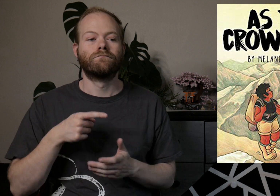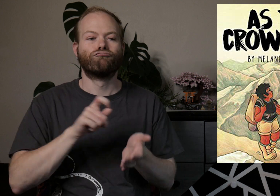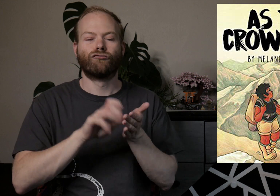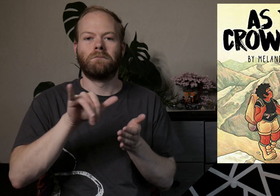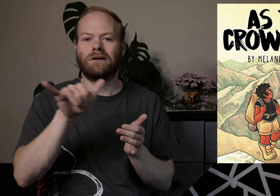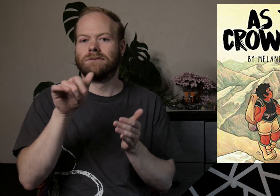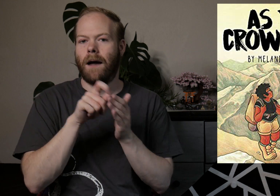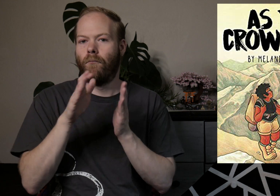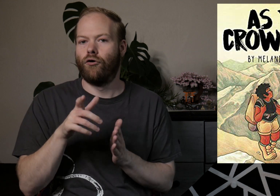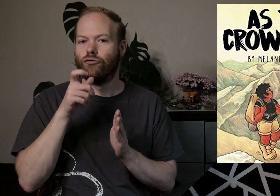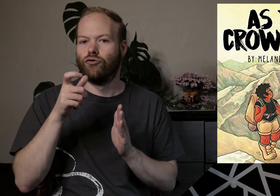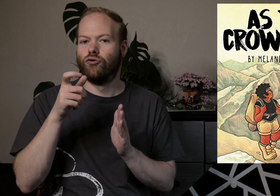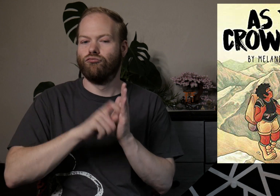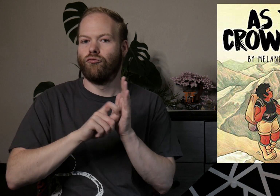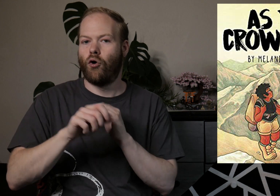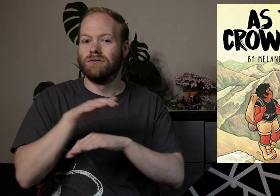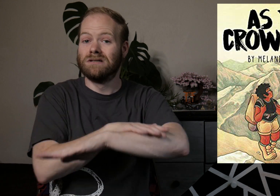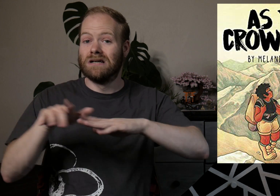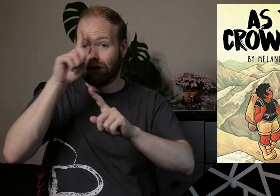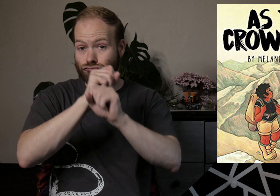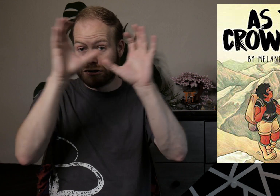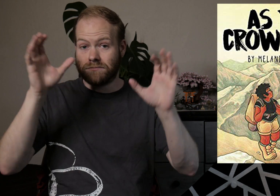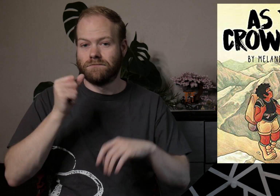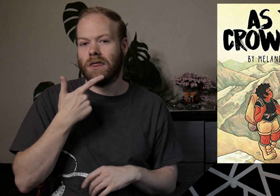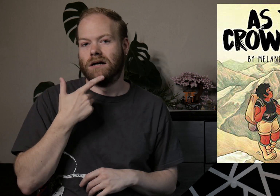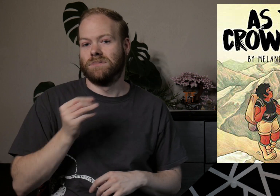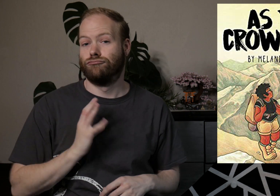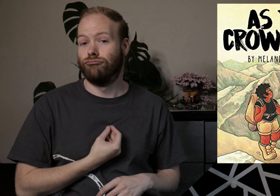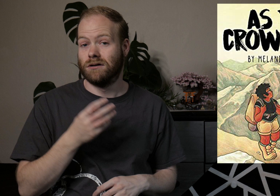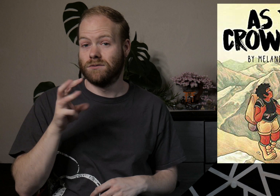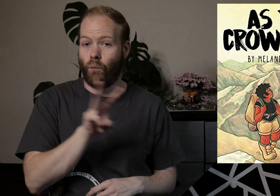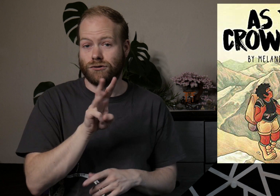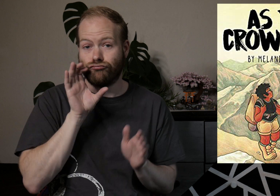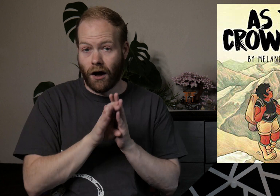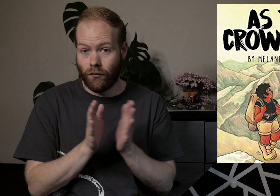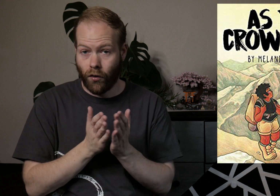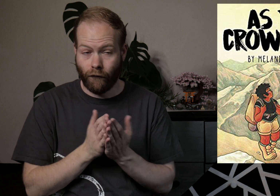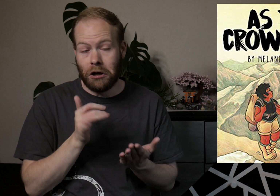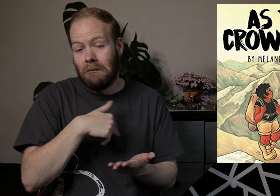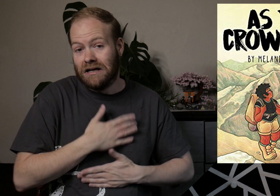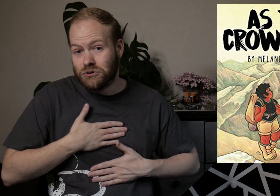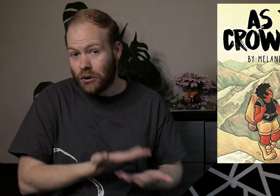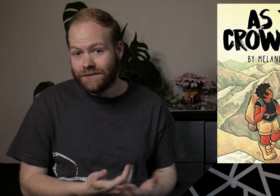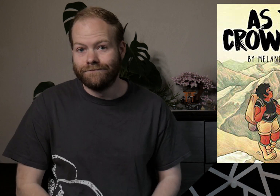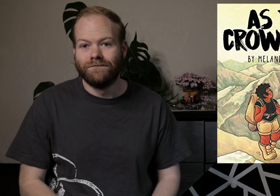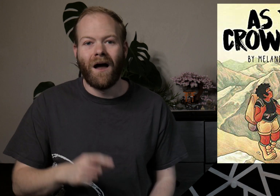This was written by the same author that wrote Stage Dreams, a lesbian and trans Western graphic novel which I enjoyed.